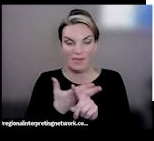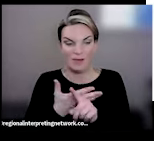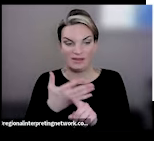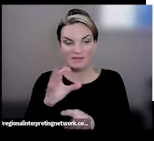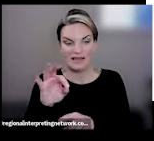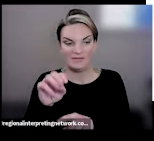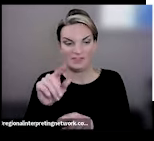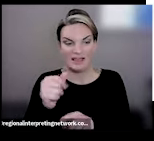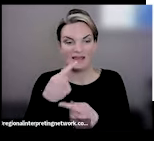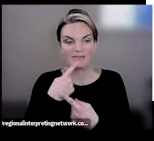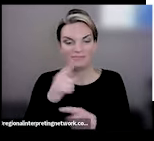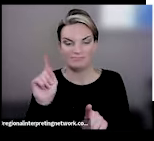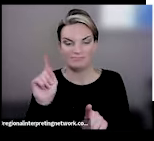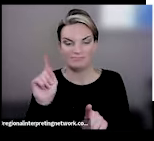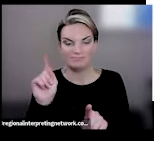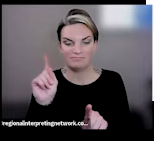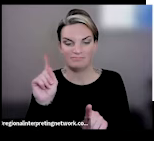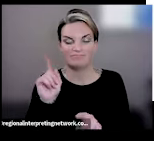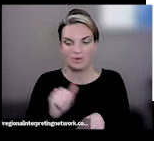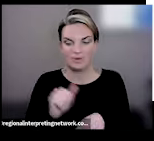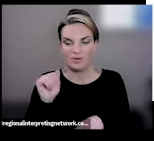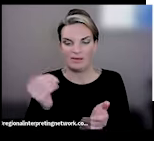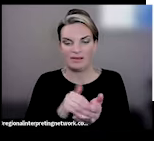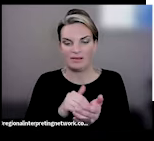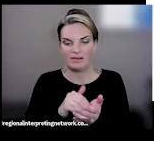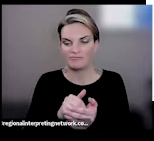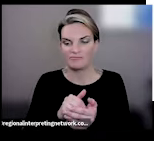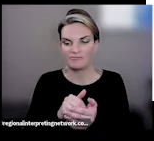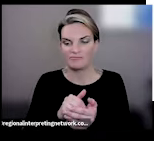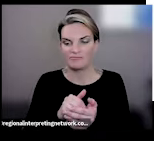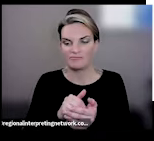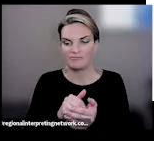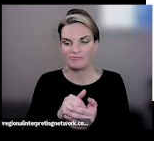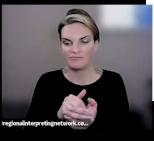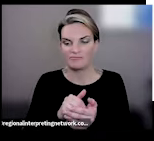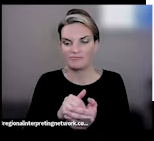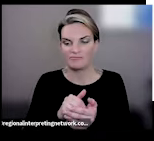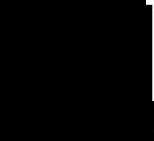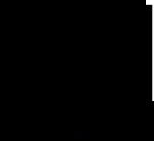is due in large part because of some of these issues that I just mentioned.